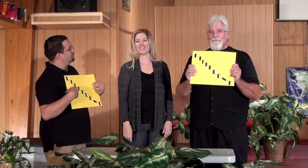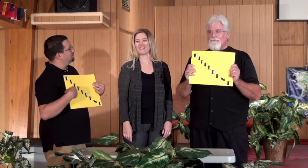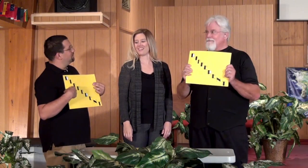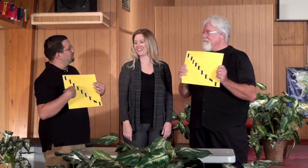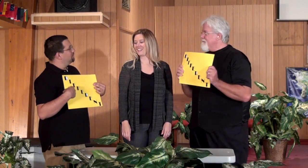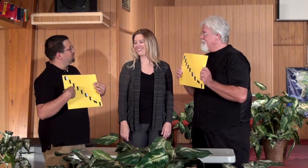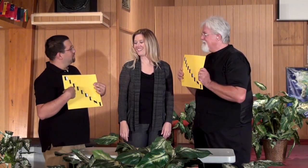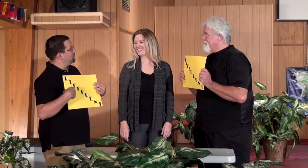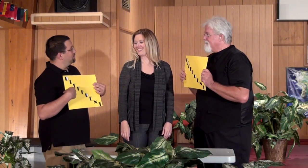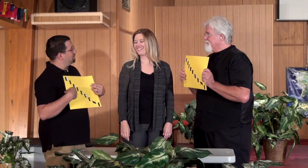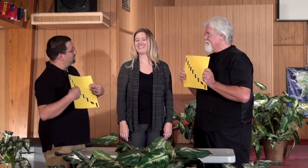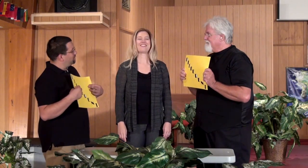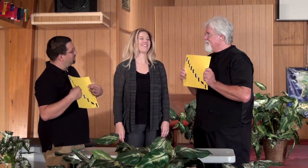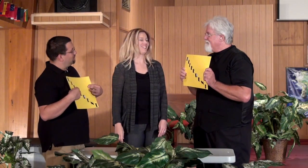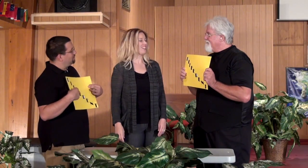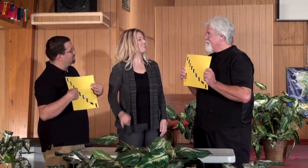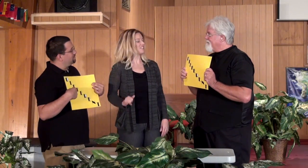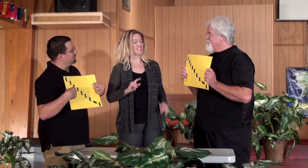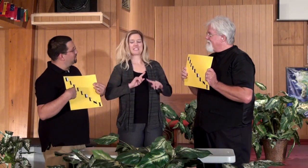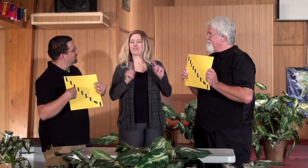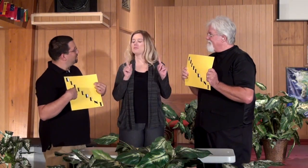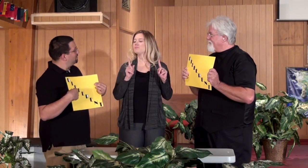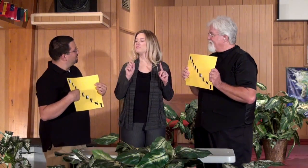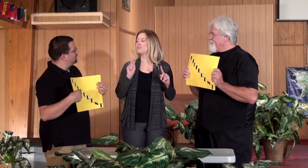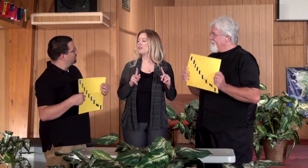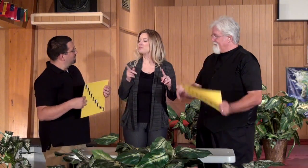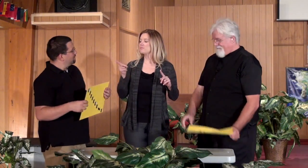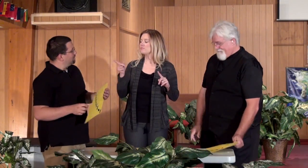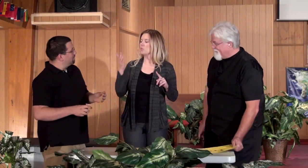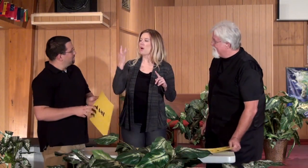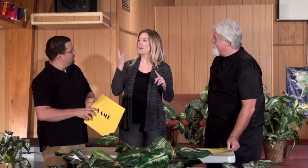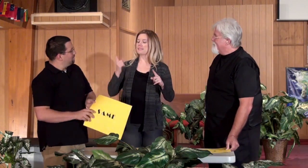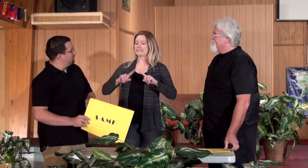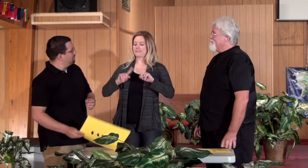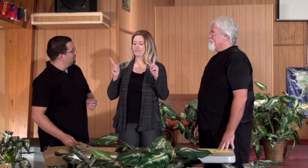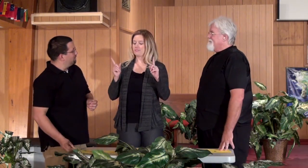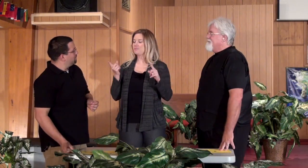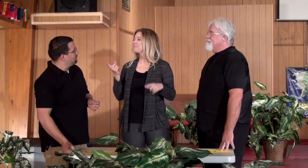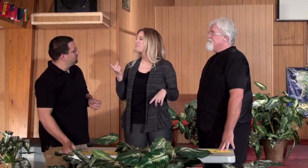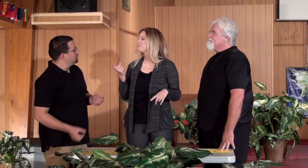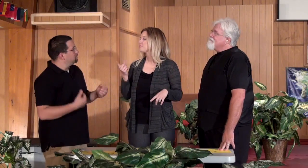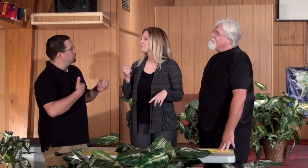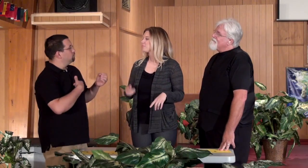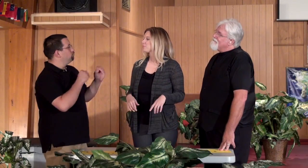Candice: Mm-hmm, I see, different. Ok well, you Ryan? What are you different?